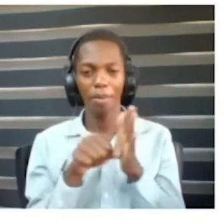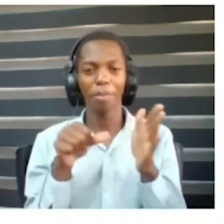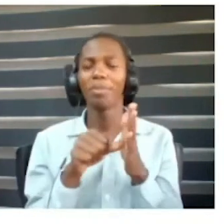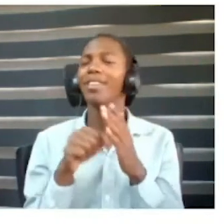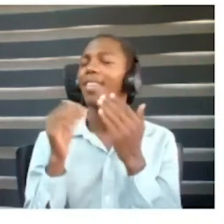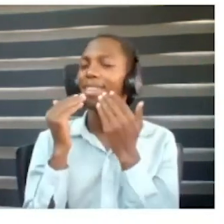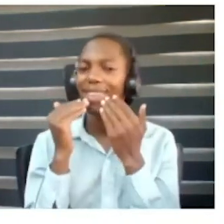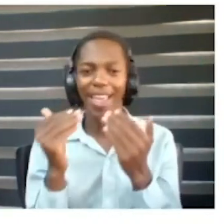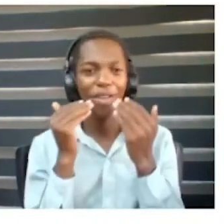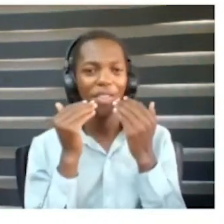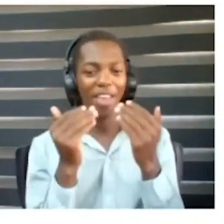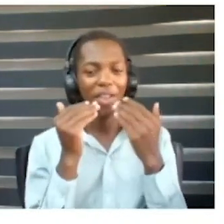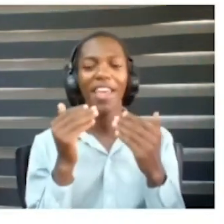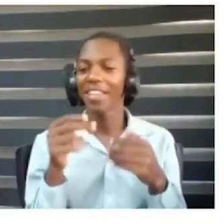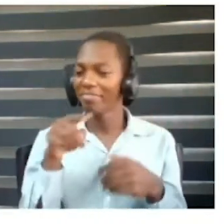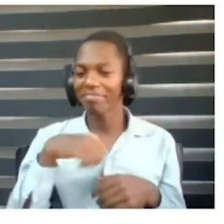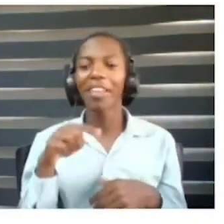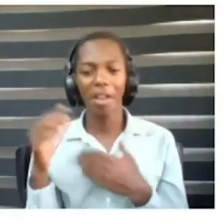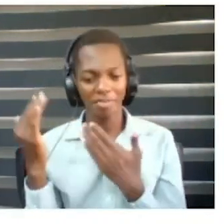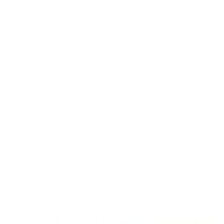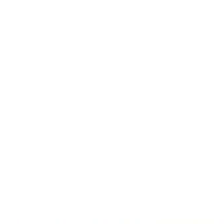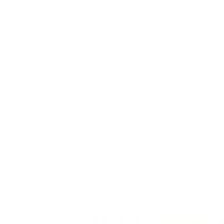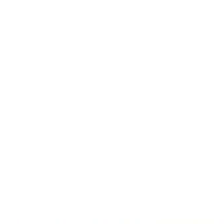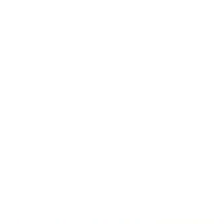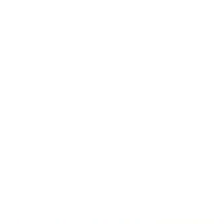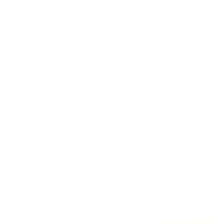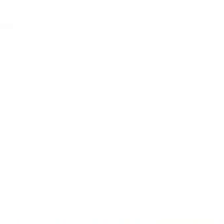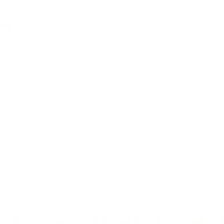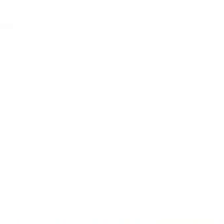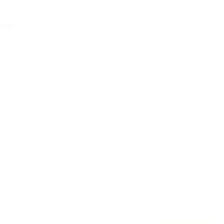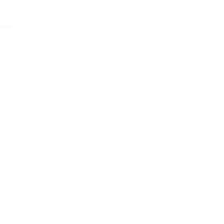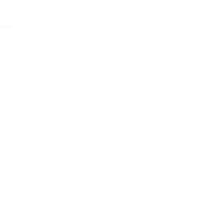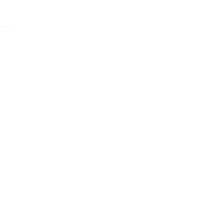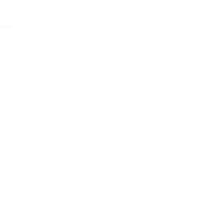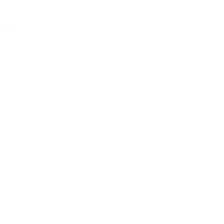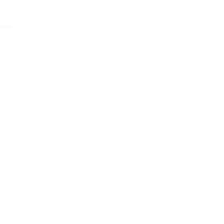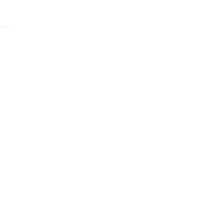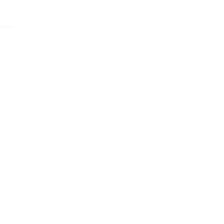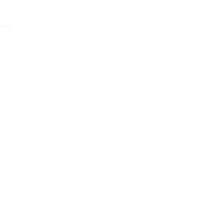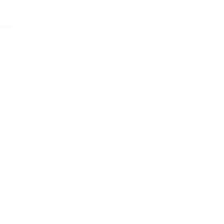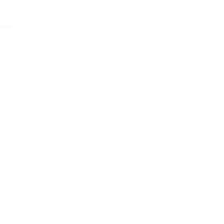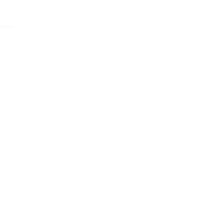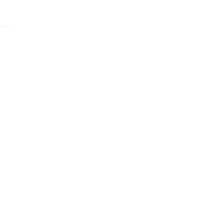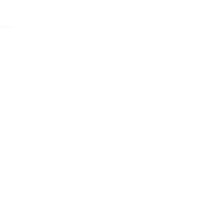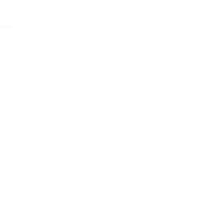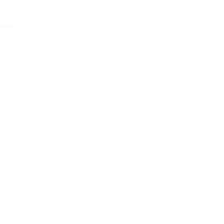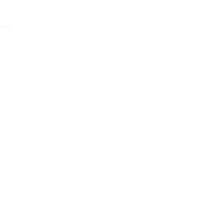continent to help us solve local problems. Thank you so much.